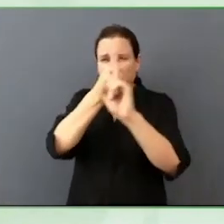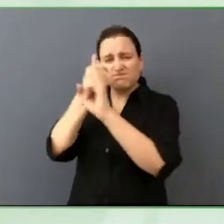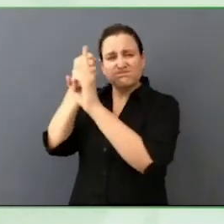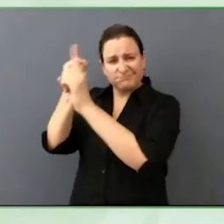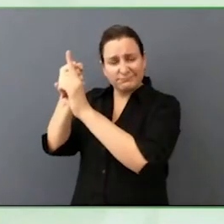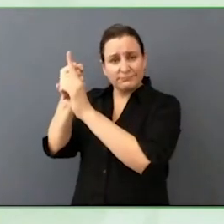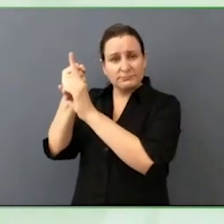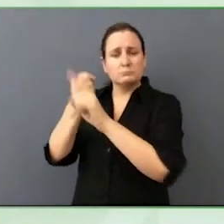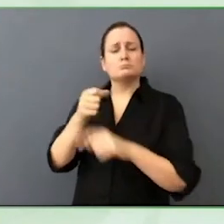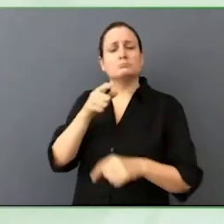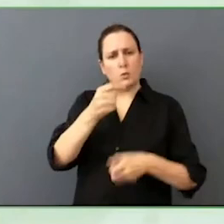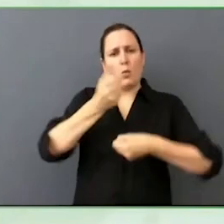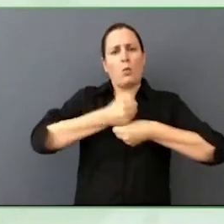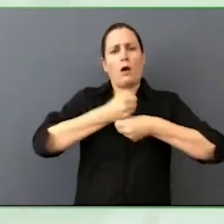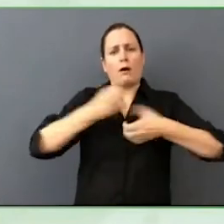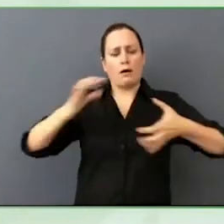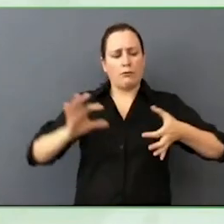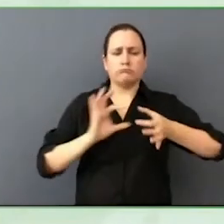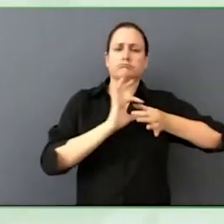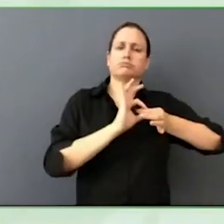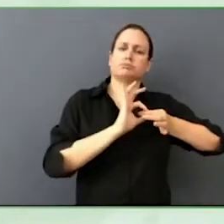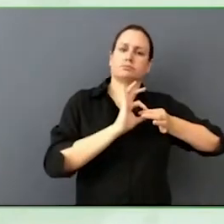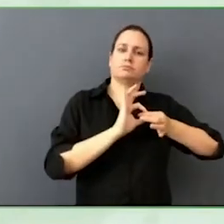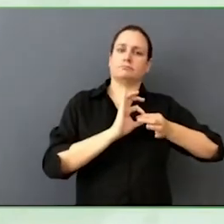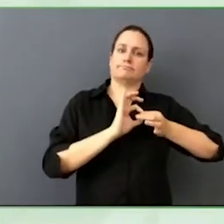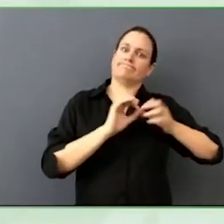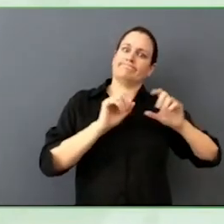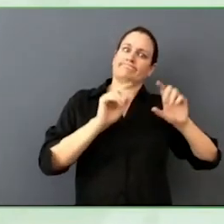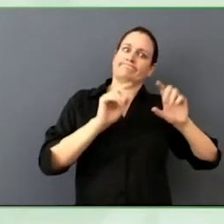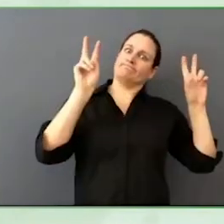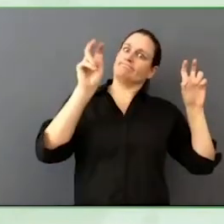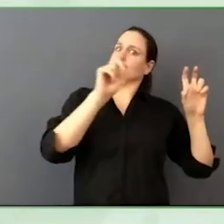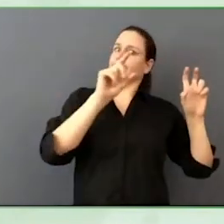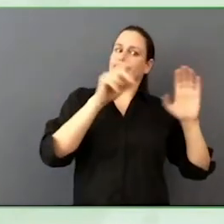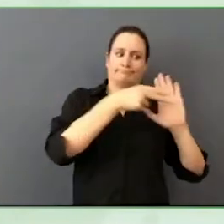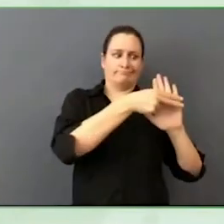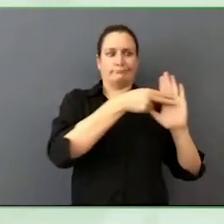I know that we have talked a lot about compliance and how there are